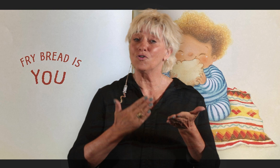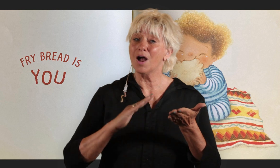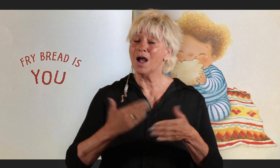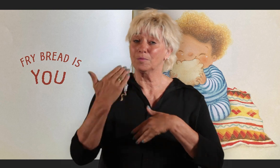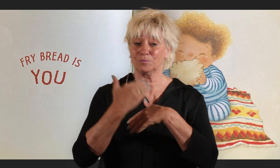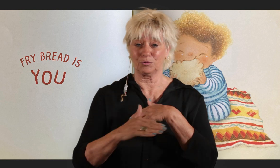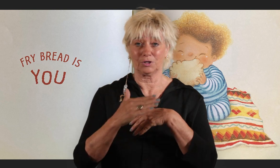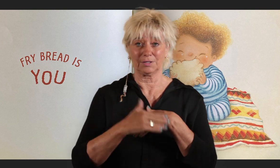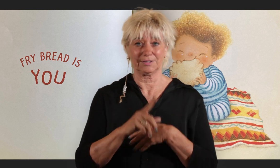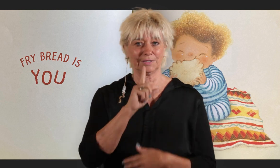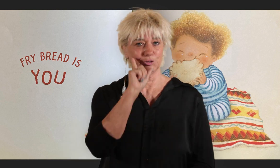Fry bread is YOU